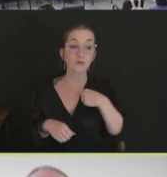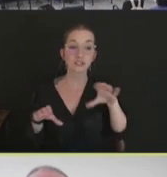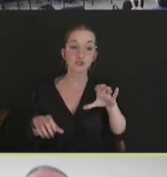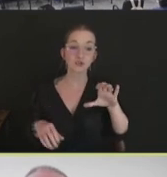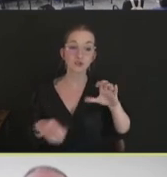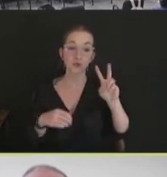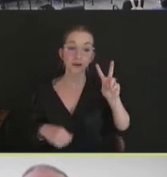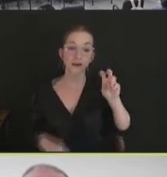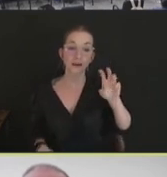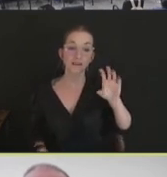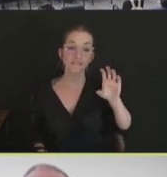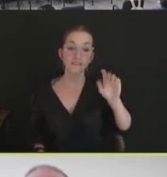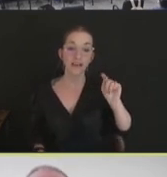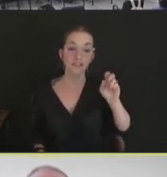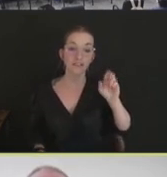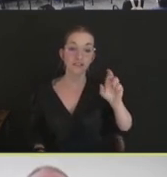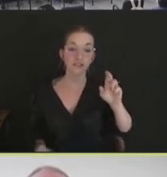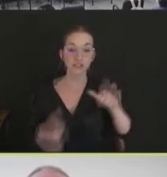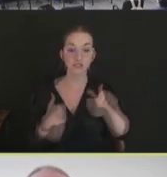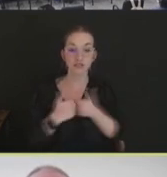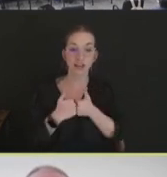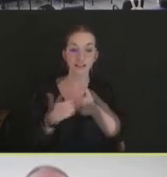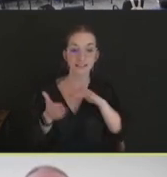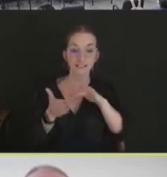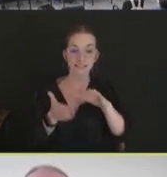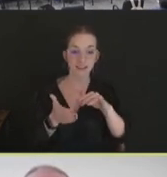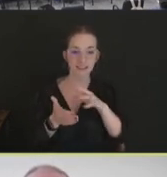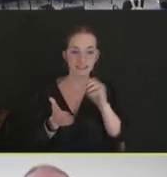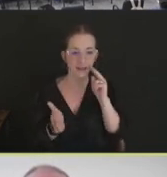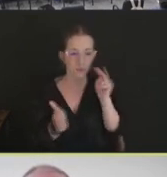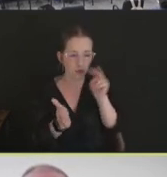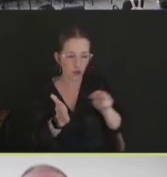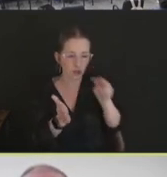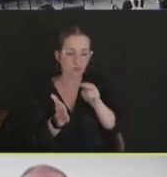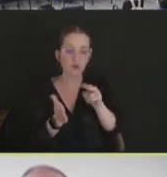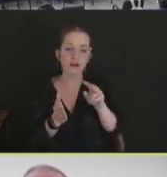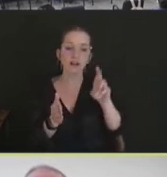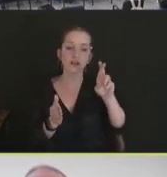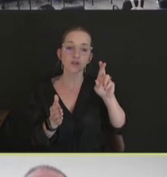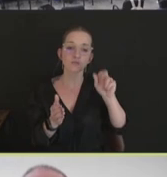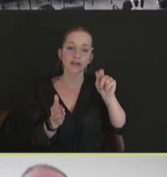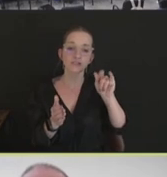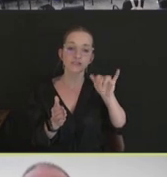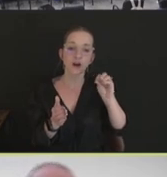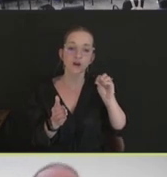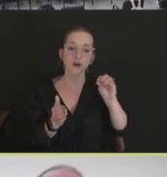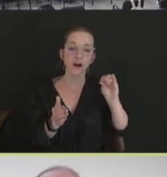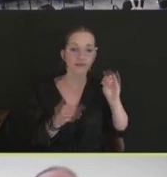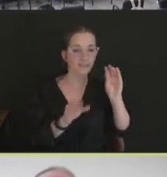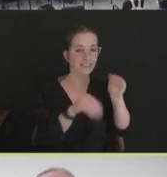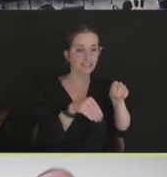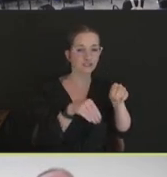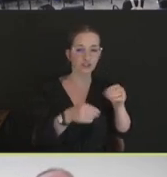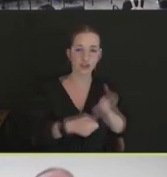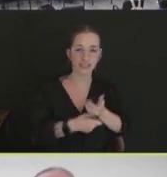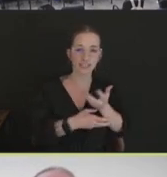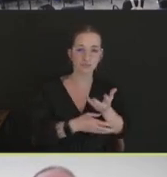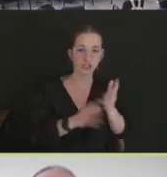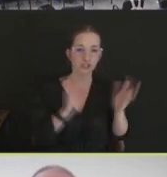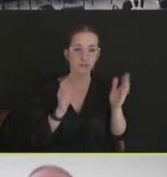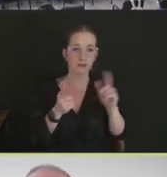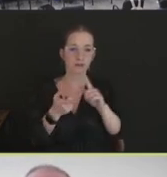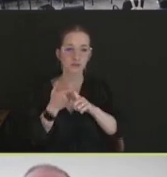the insert -- ratio of insert expression compared to the vector itself. For efficacy studies,